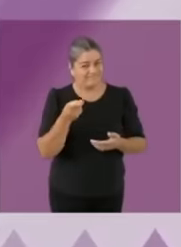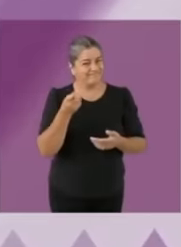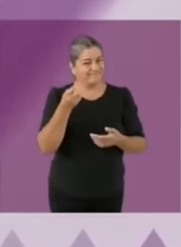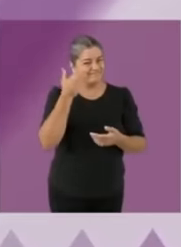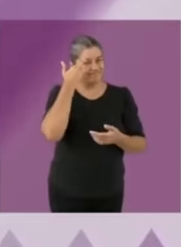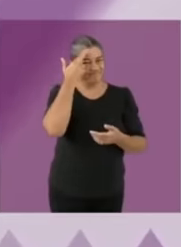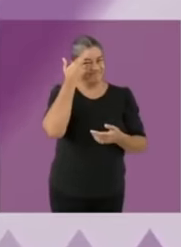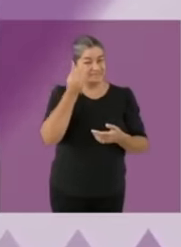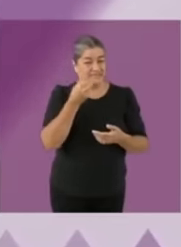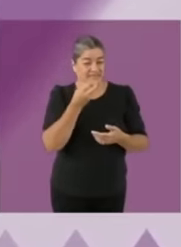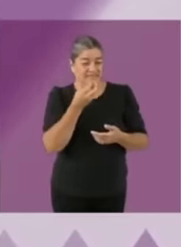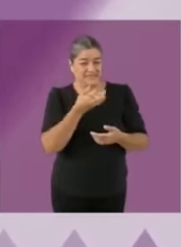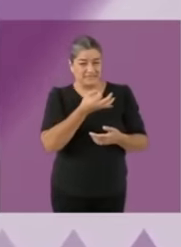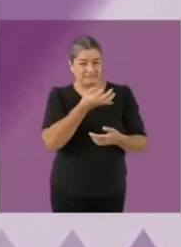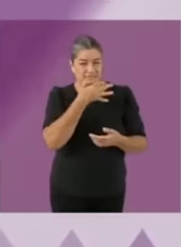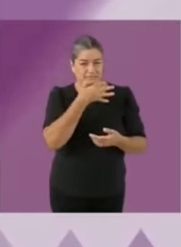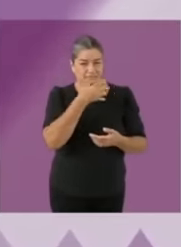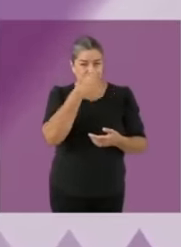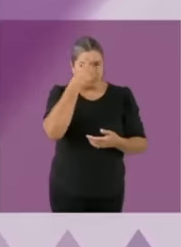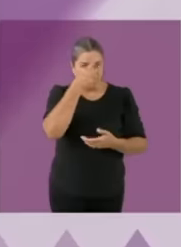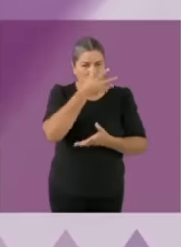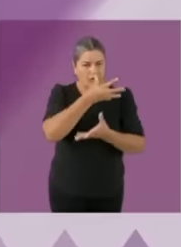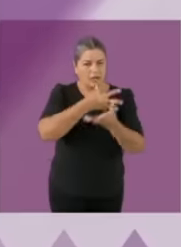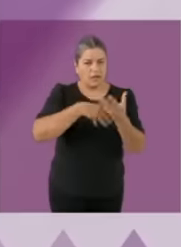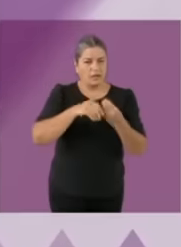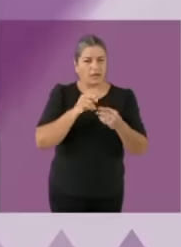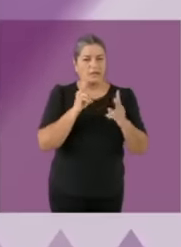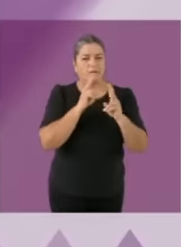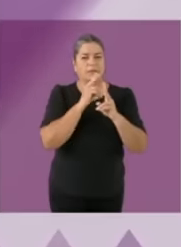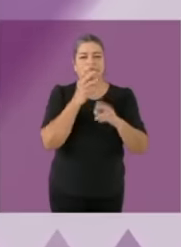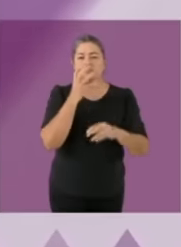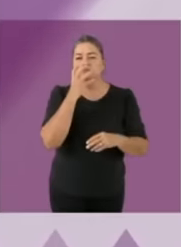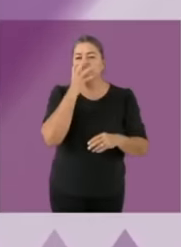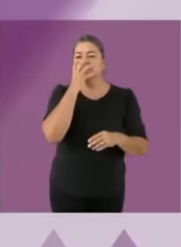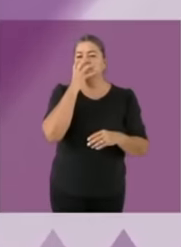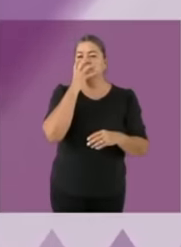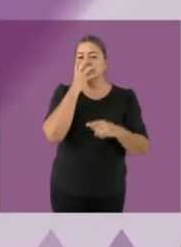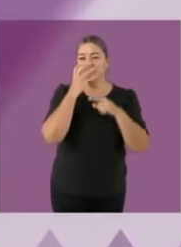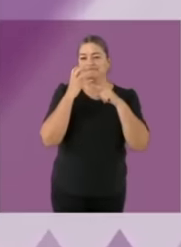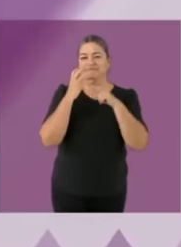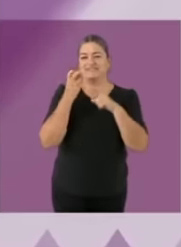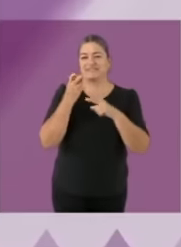false that there is no transparency And now I am going to show it to you ahead of Gálvez's candidate,